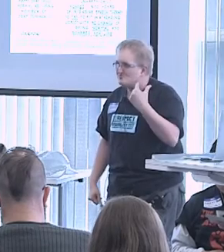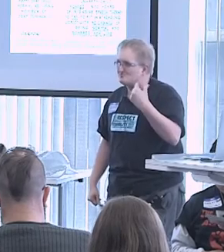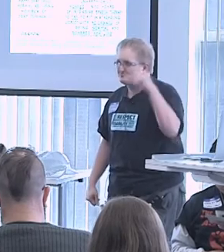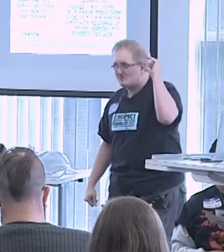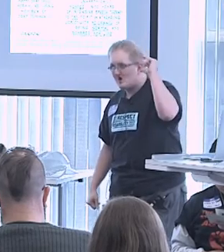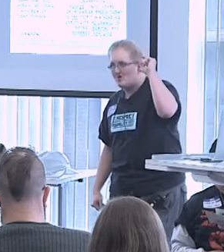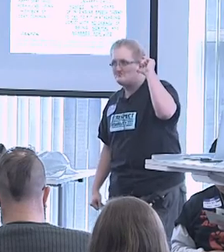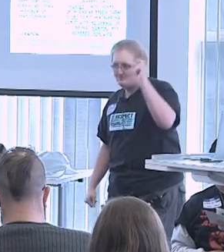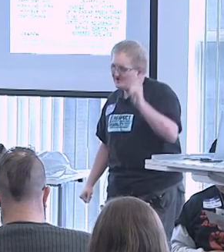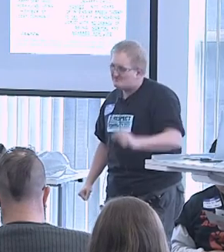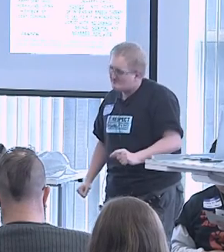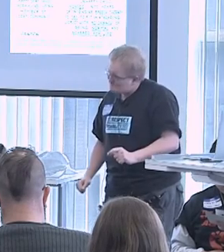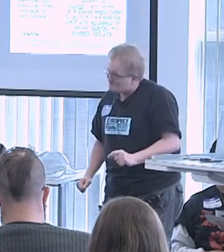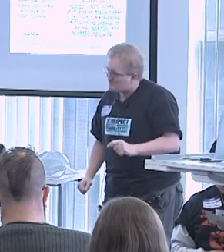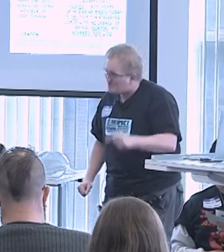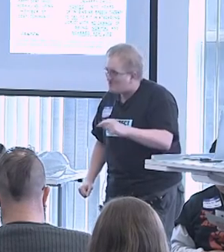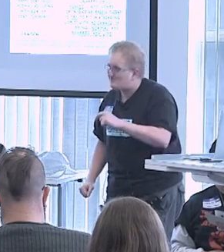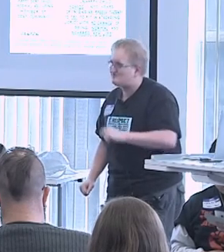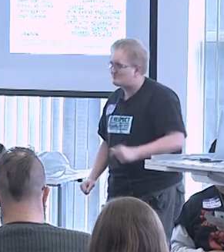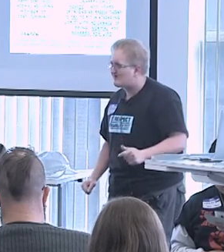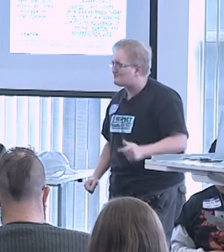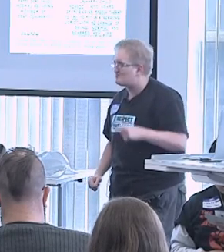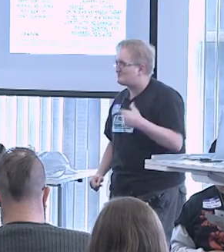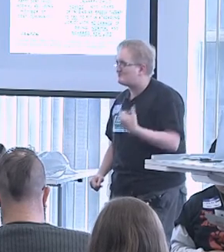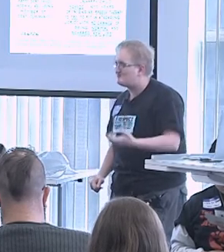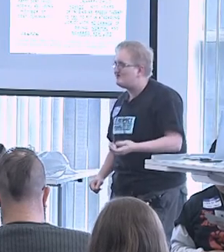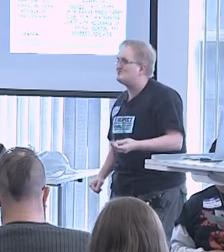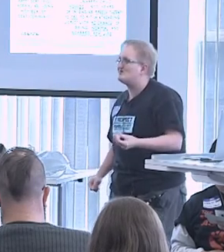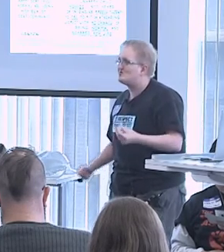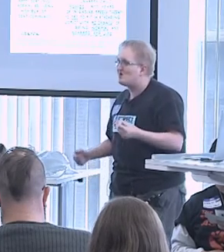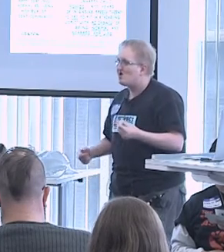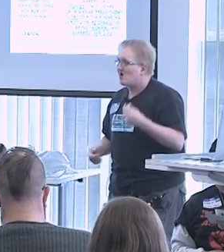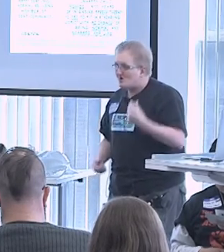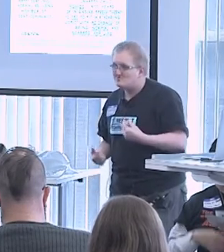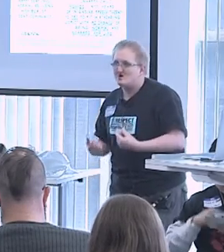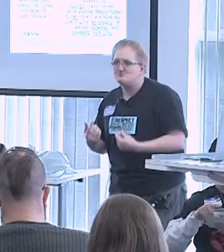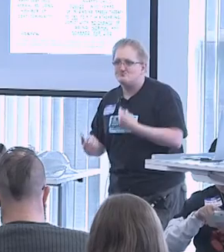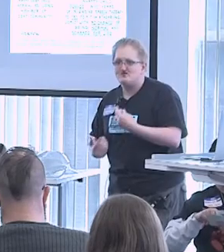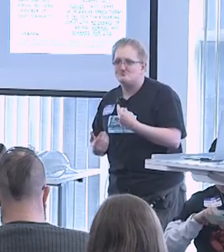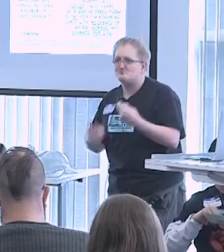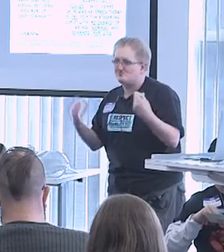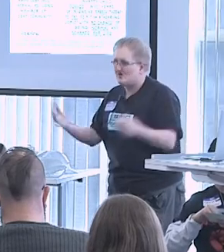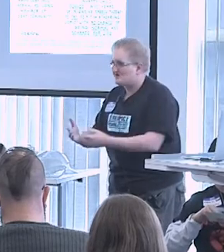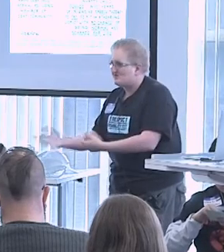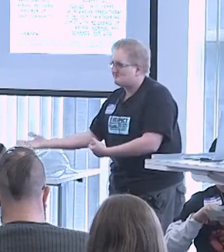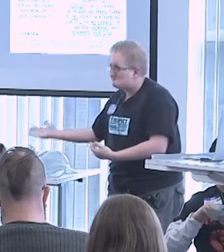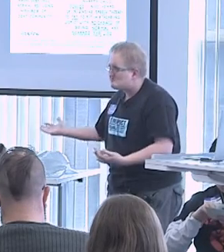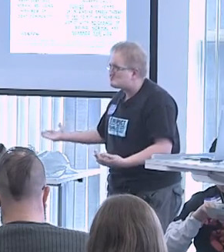but in a very different quality from how most people hear. And a lot of people do not get this decision